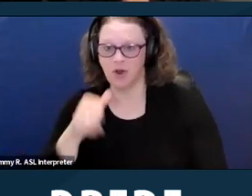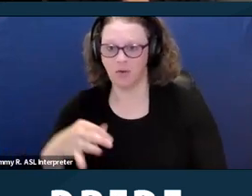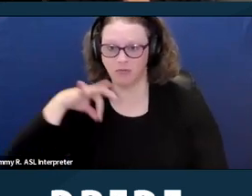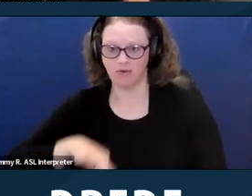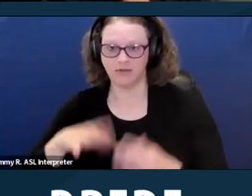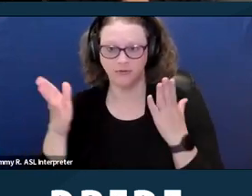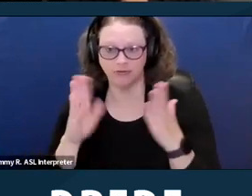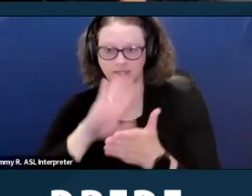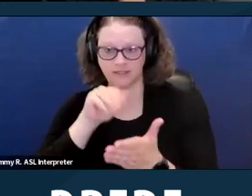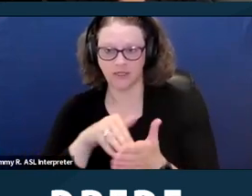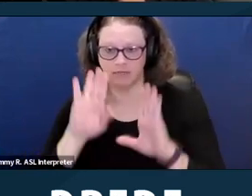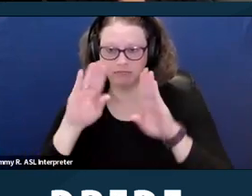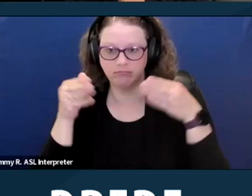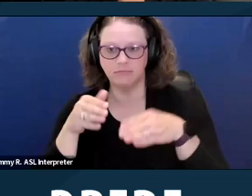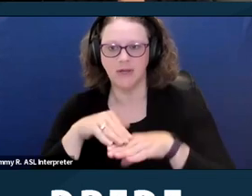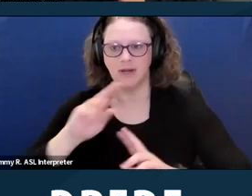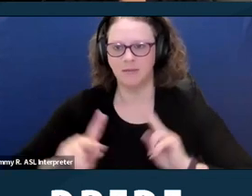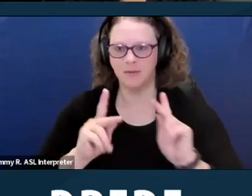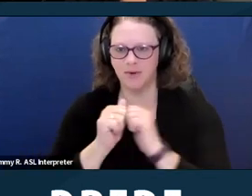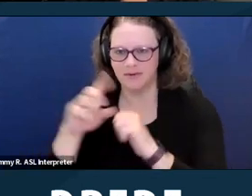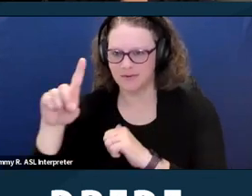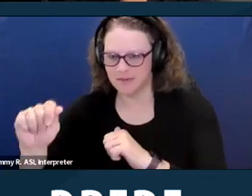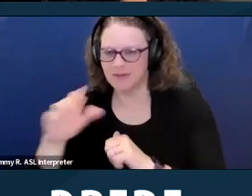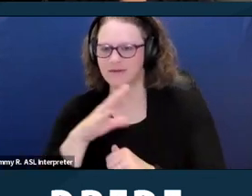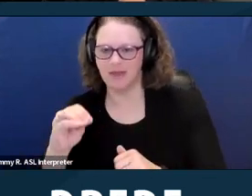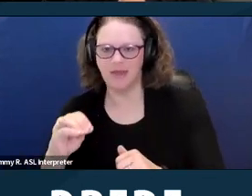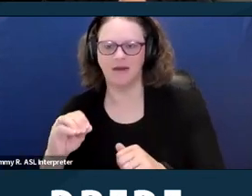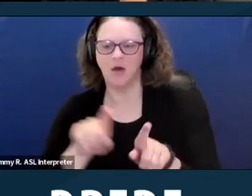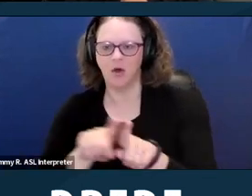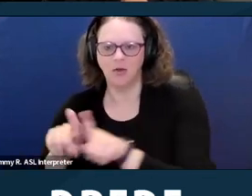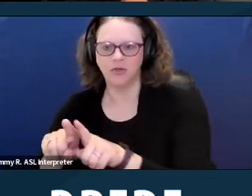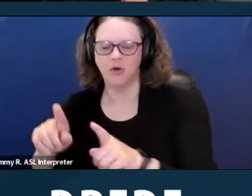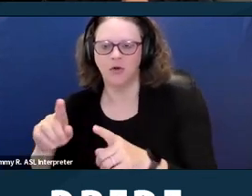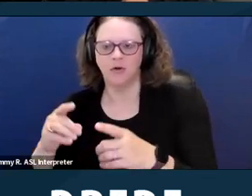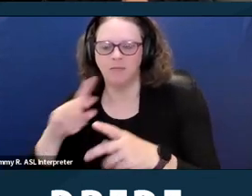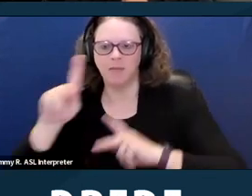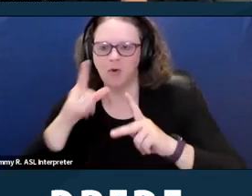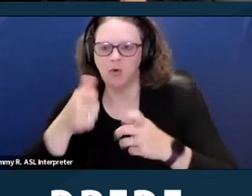and disability rights as they intersect with other types of marginalized communities.